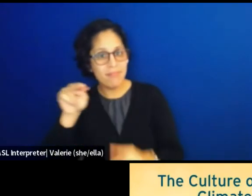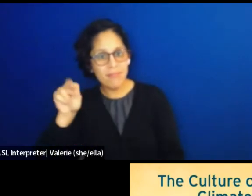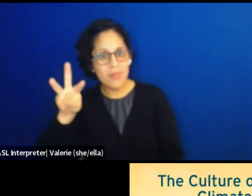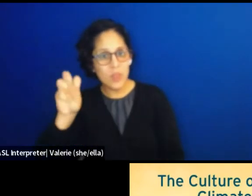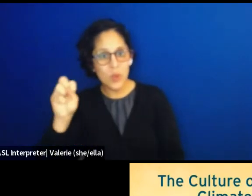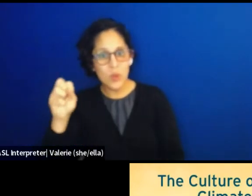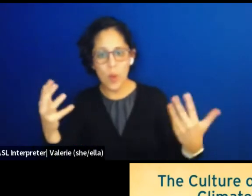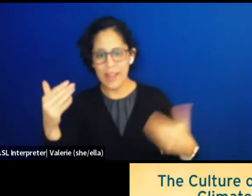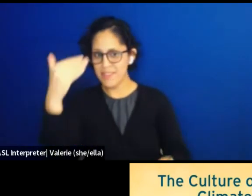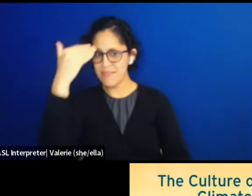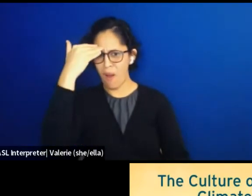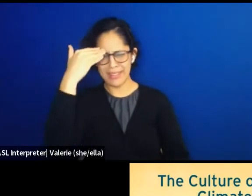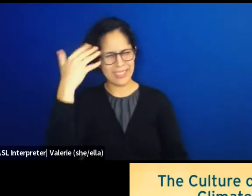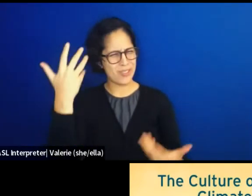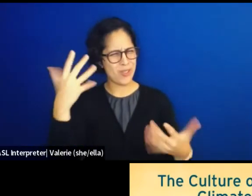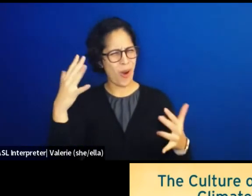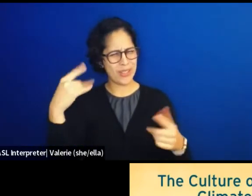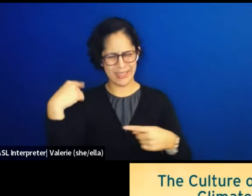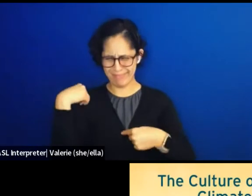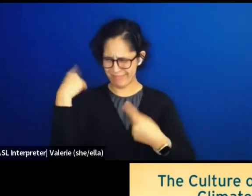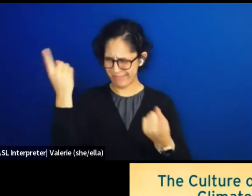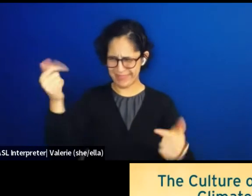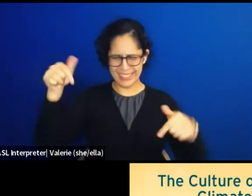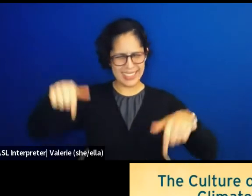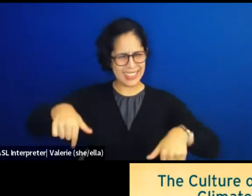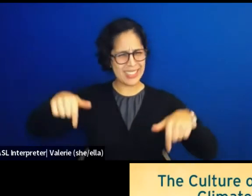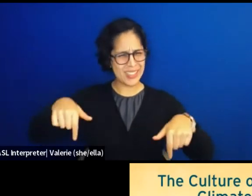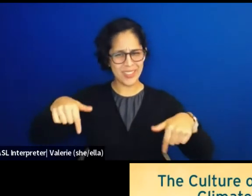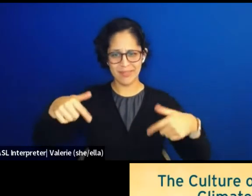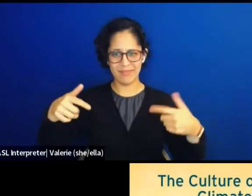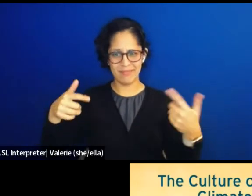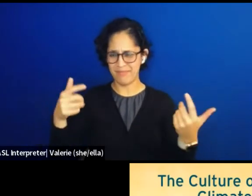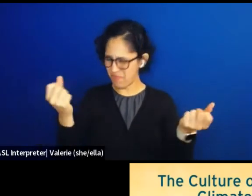It has existed on these lands for 1000s of years.